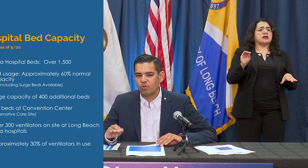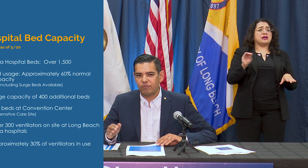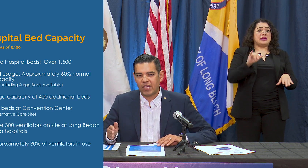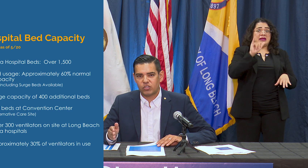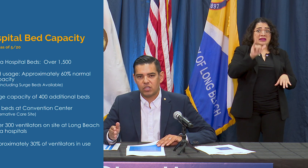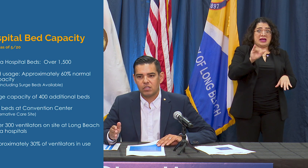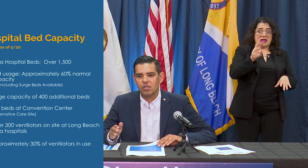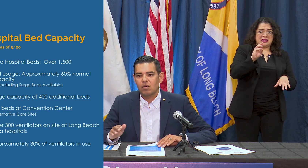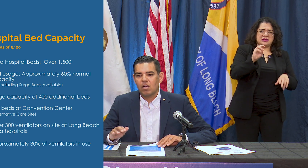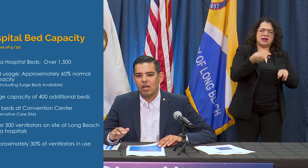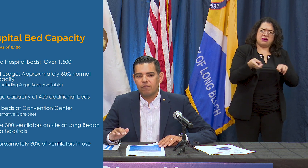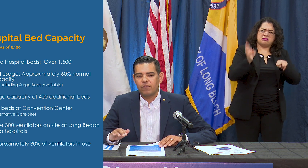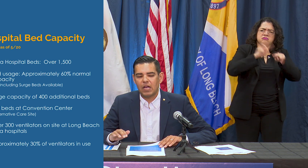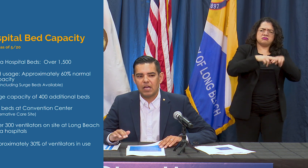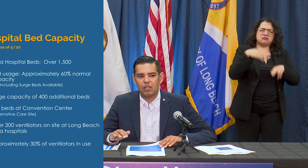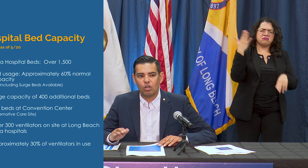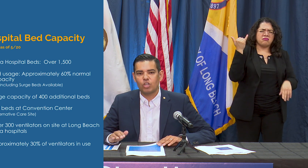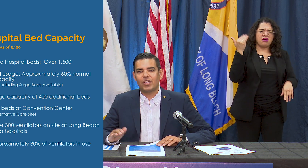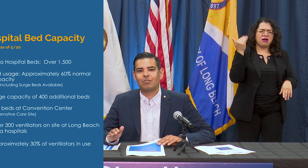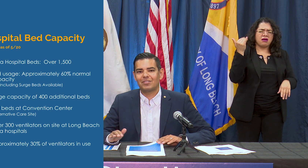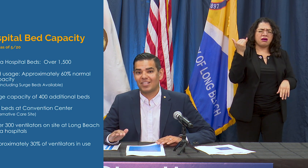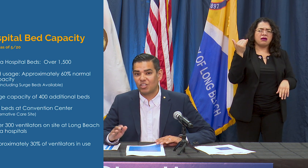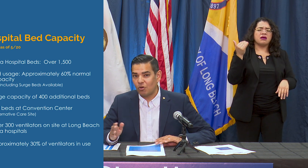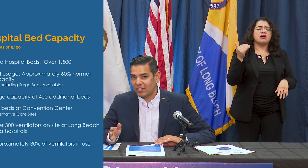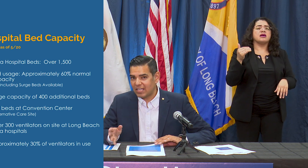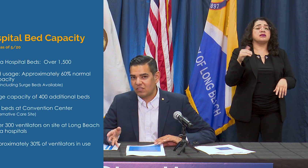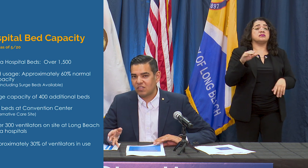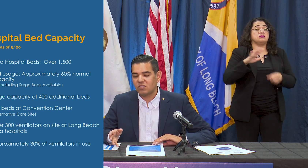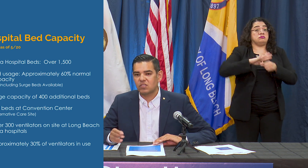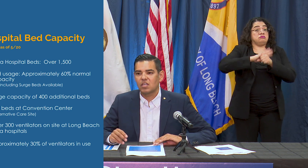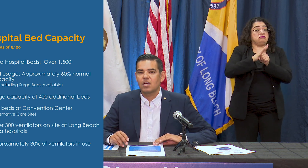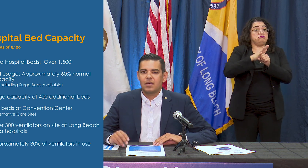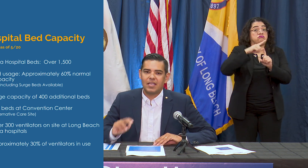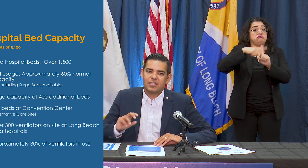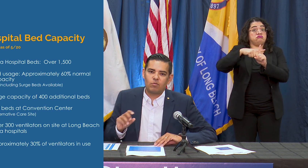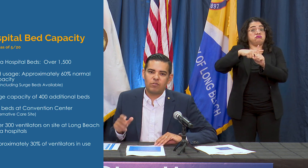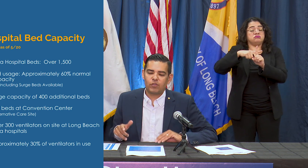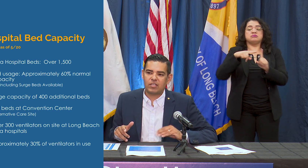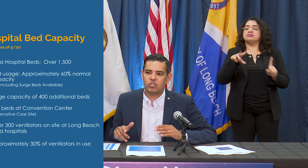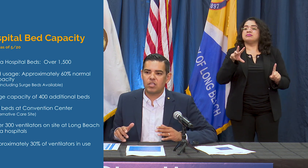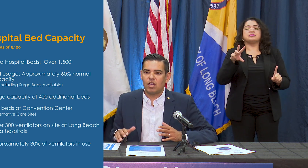a reflection of a large increase in COVID-19 cases, it's a reflection of